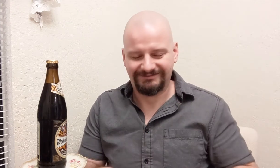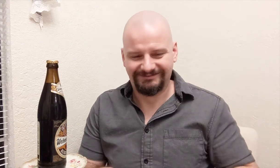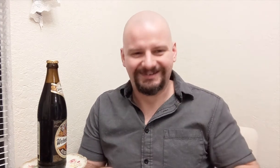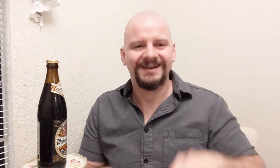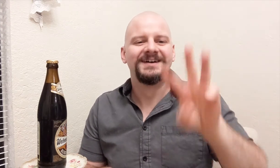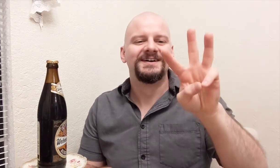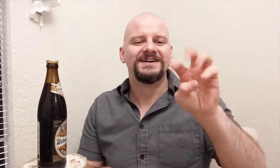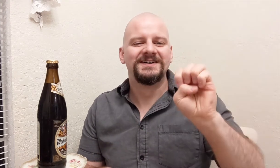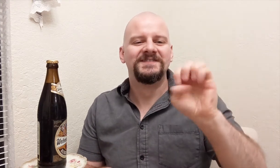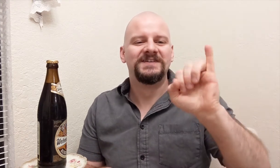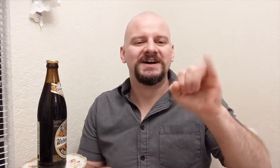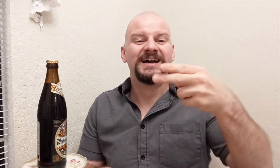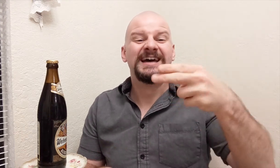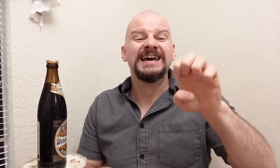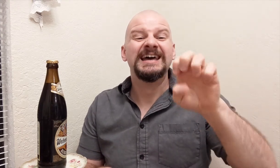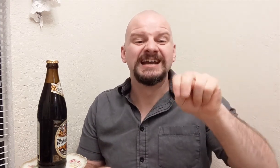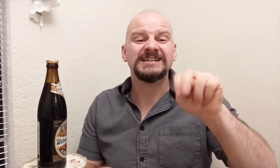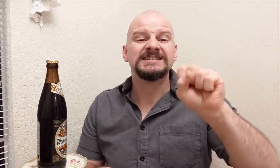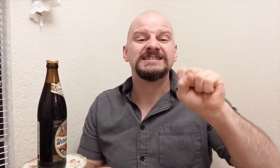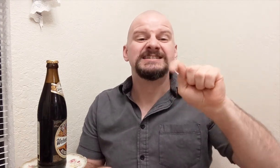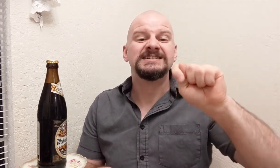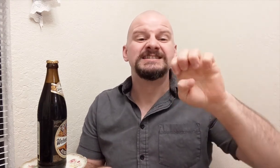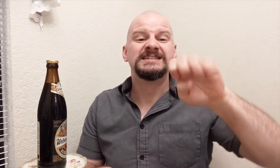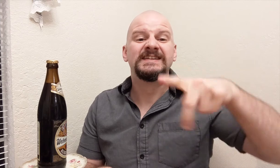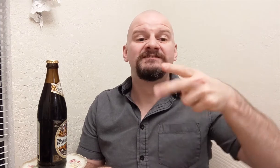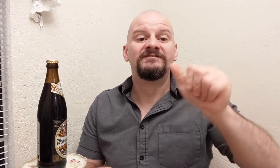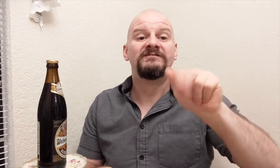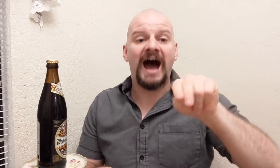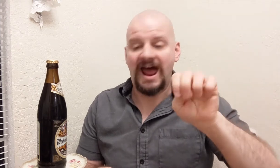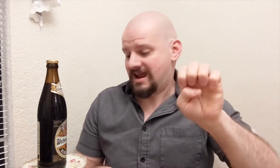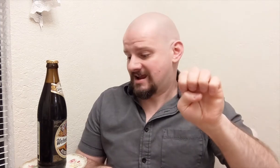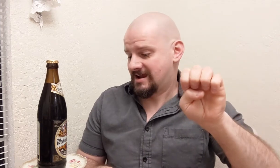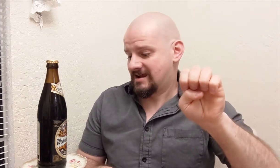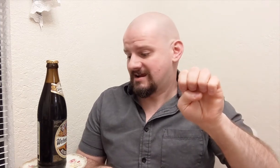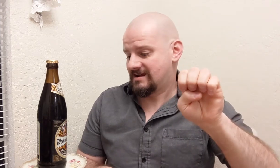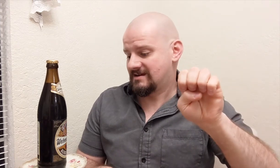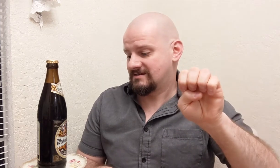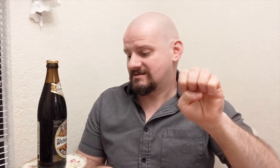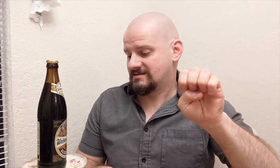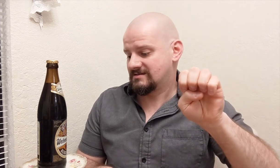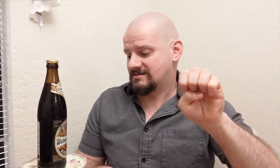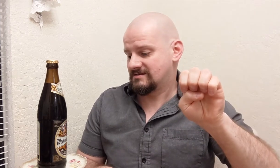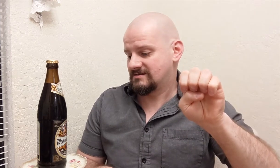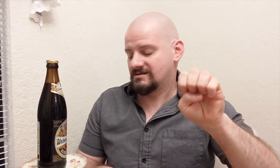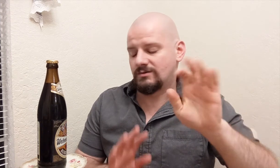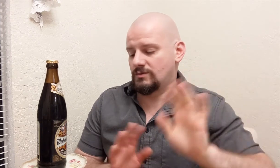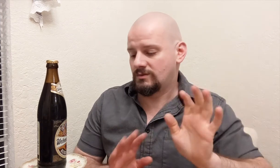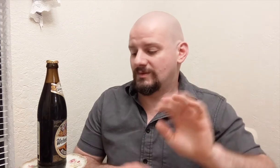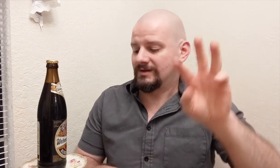Weihenstephane -- No...